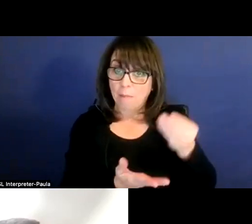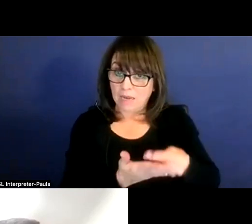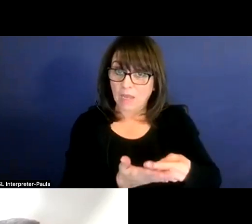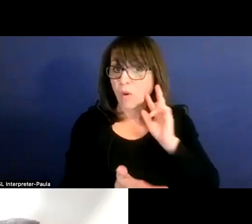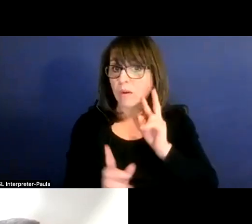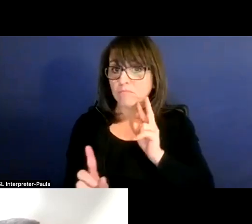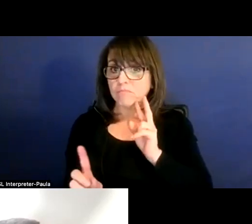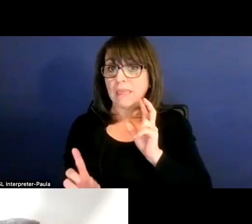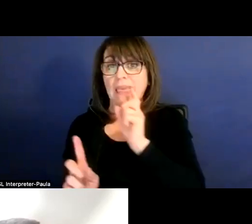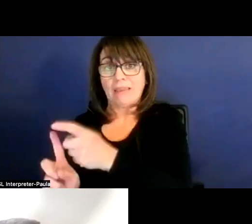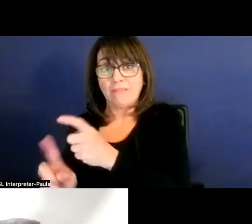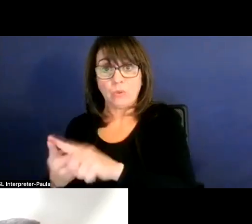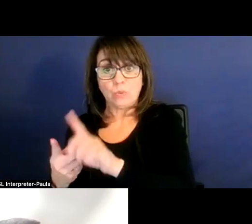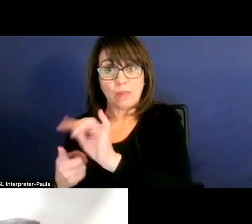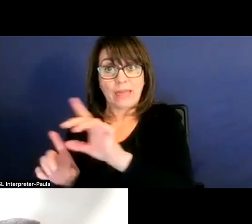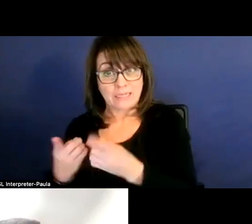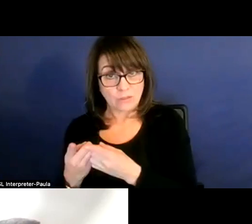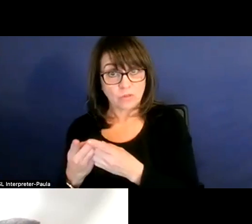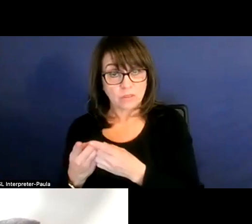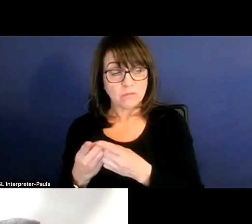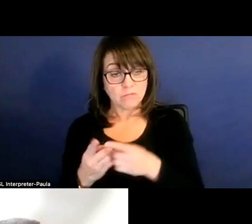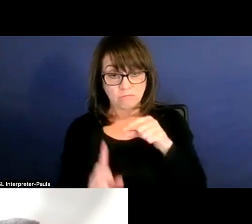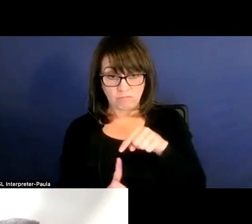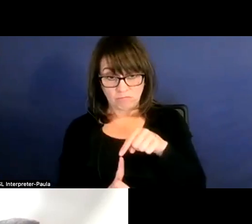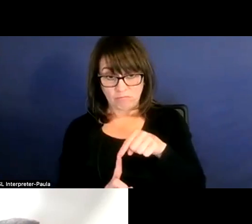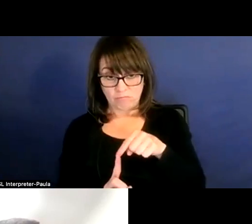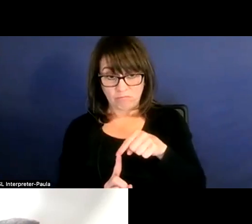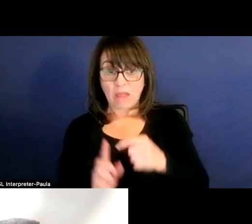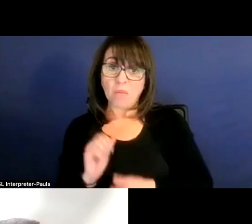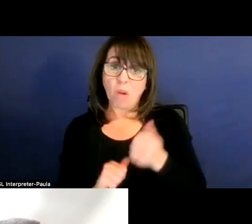but then, obviously, that money or the majority, as we talked about that,